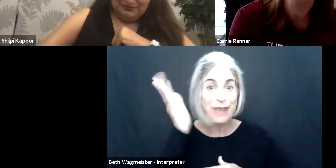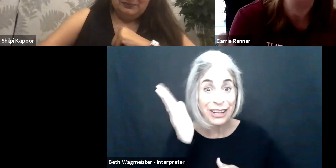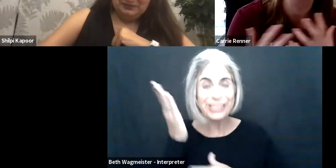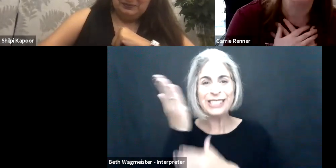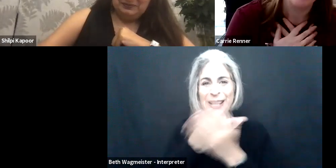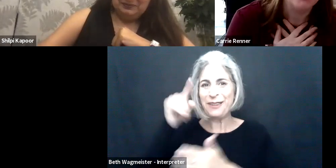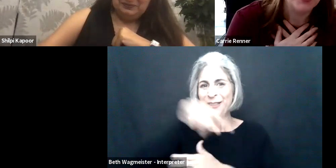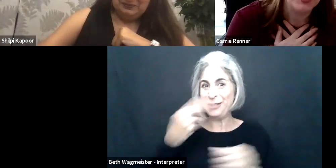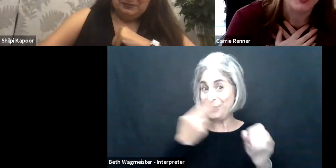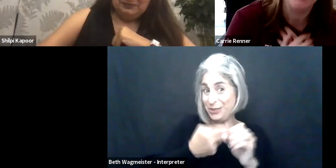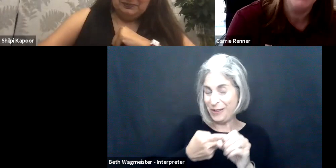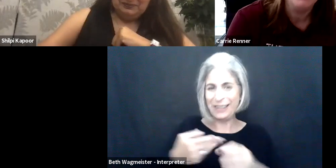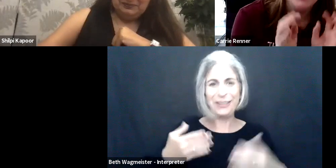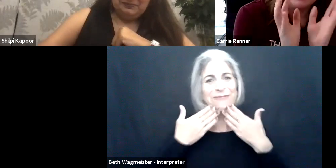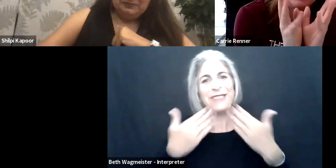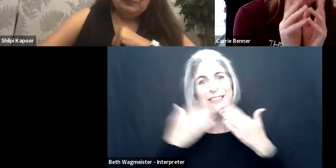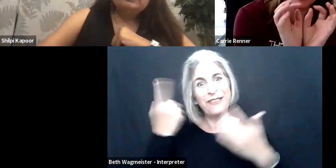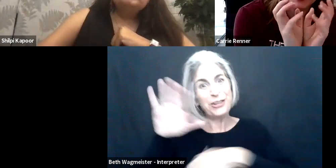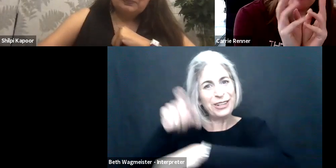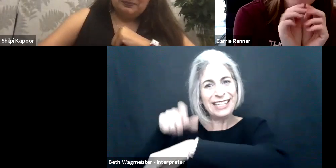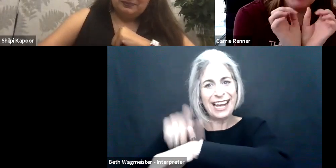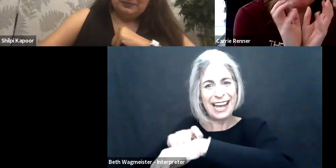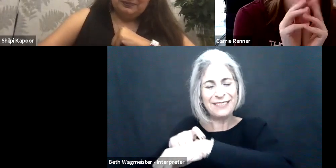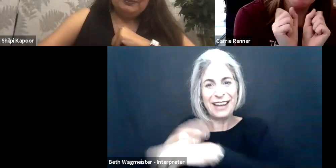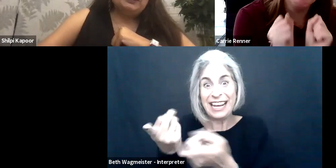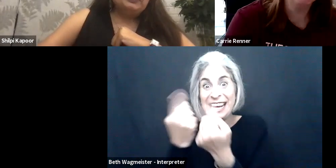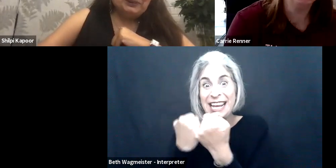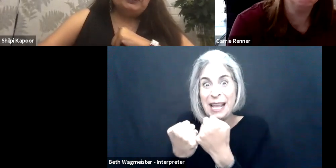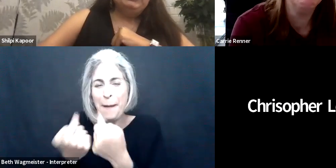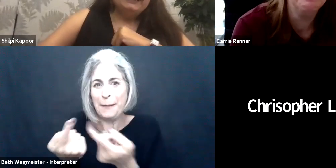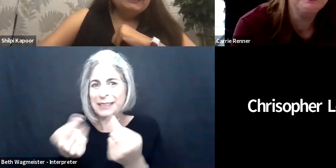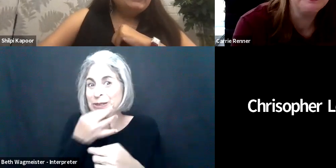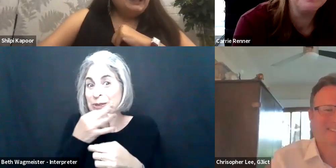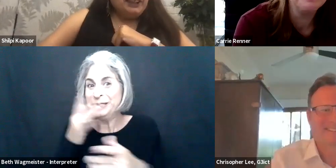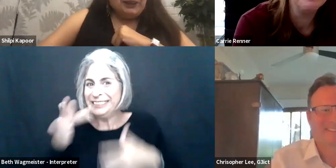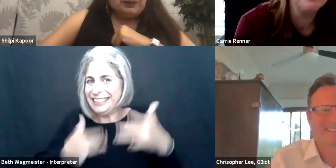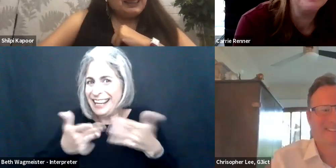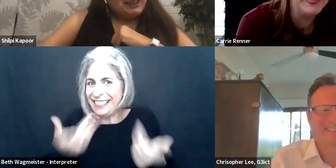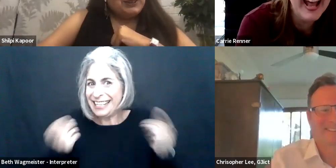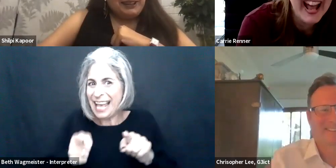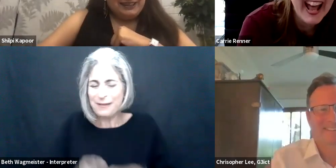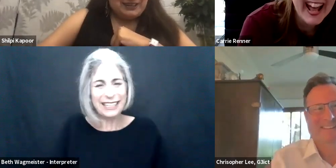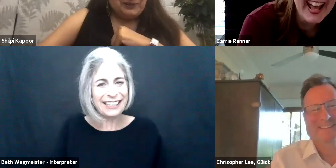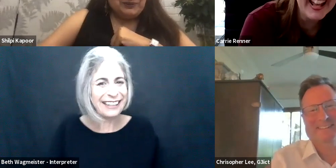May 5, 6, we're super excited. We have a lot of speakers going on, lots grateful for your time. of you part of that gang and we're so Lots to come.